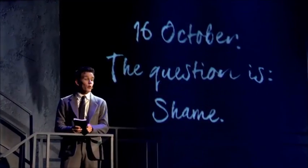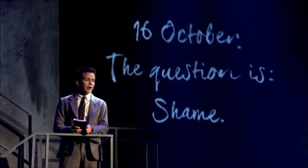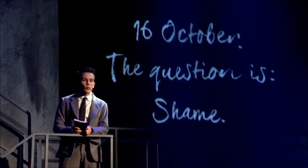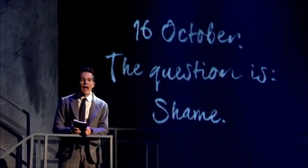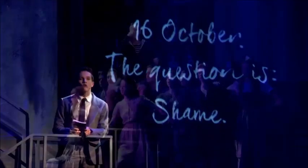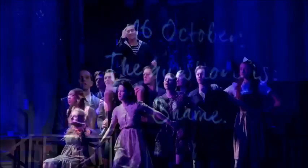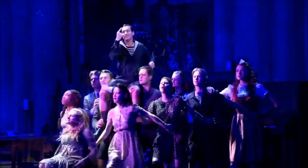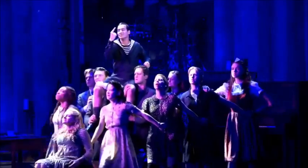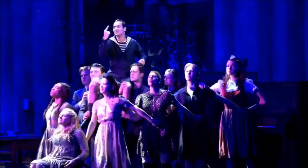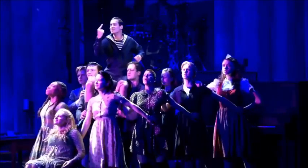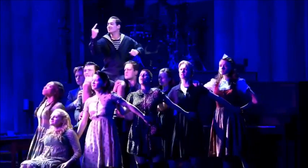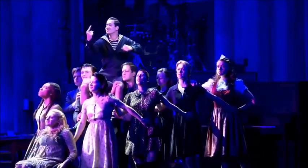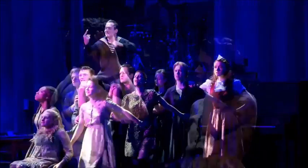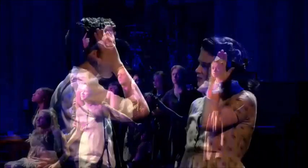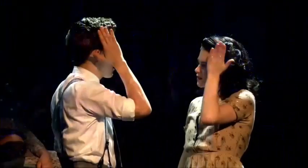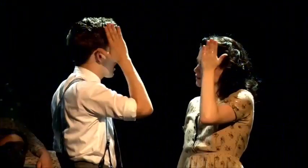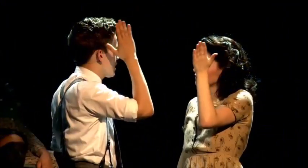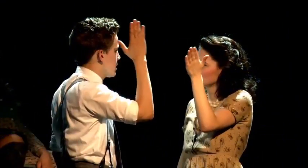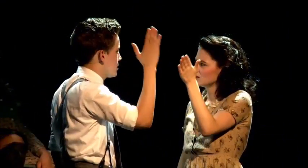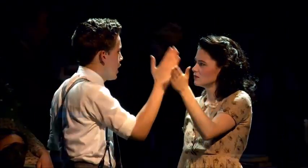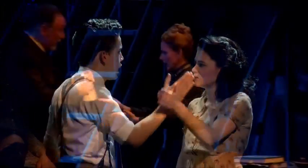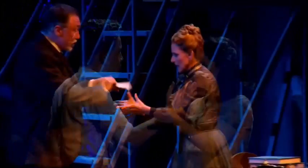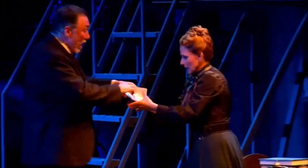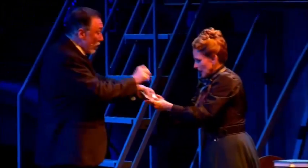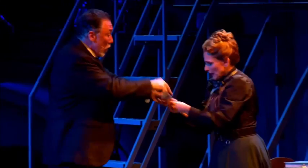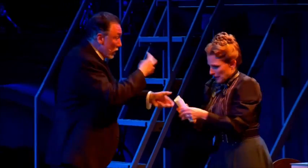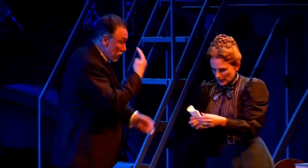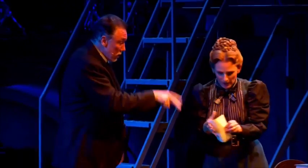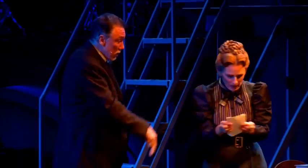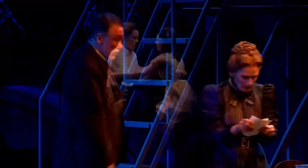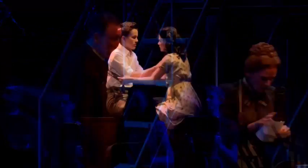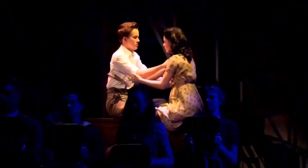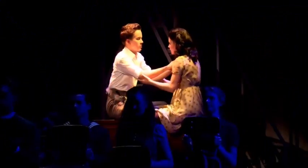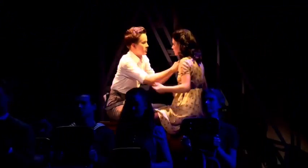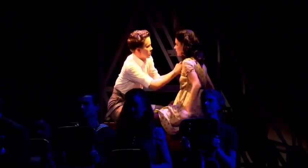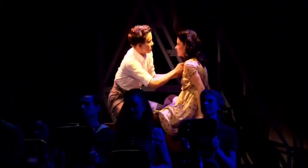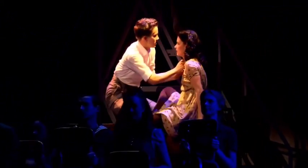Now lower down, where the sins lie...